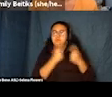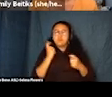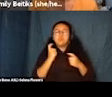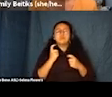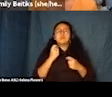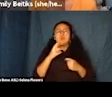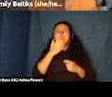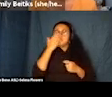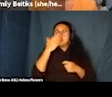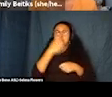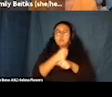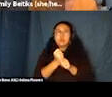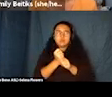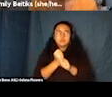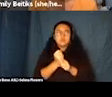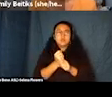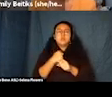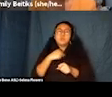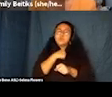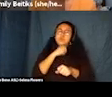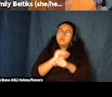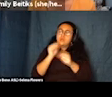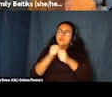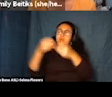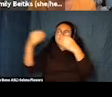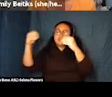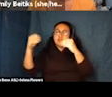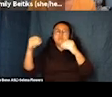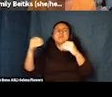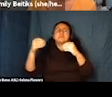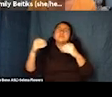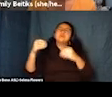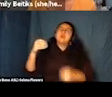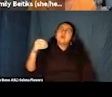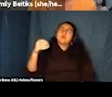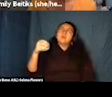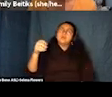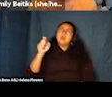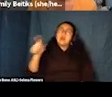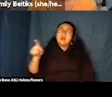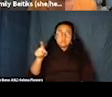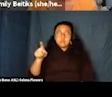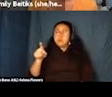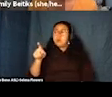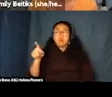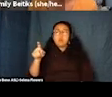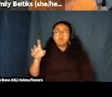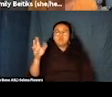products. But even still there are people who come with scents. So it is much more comfortable for our guests who have